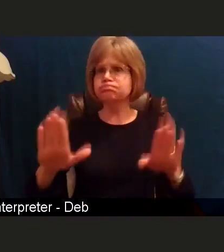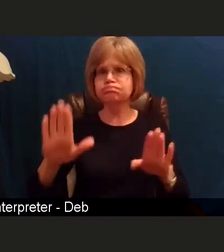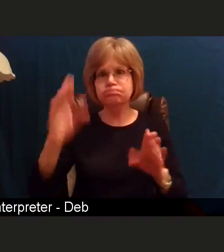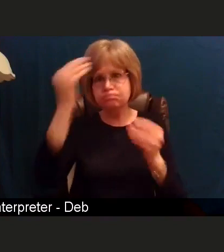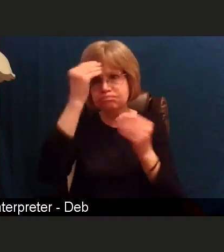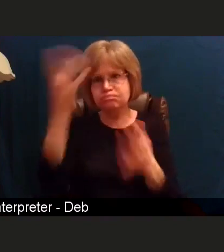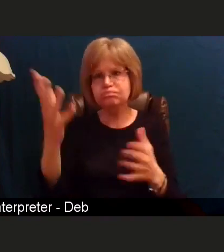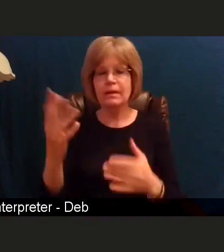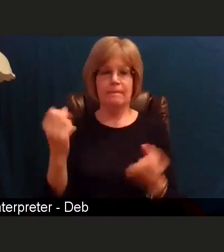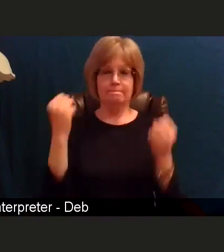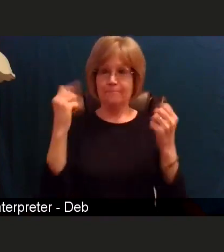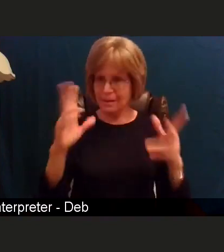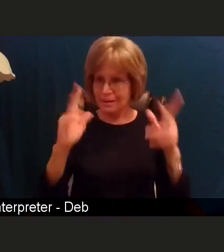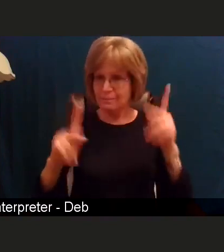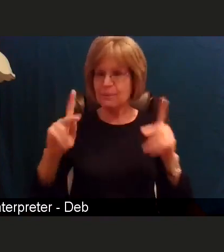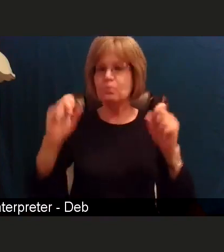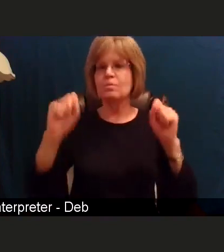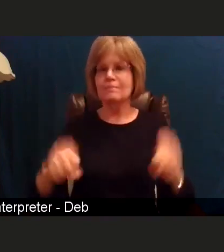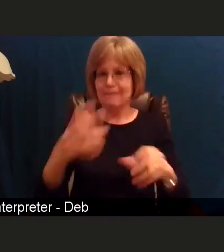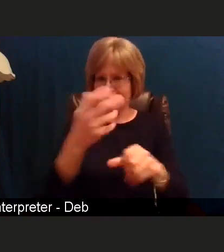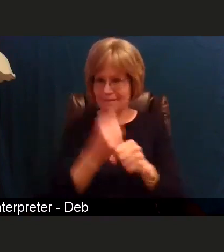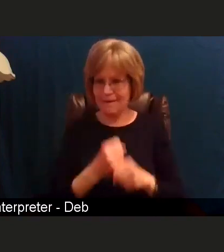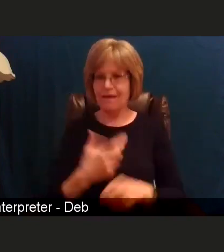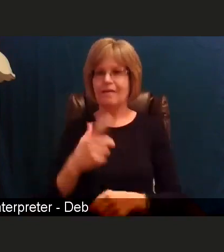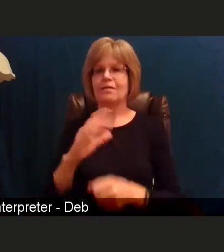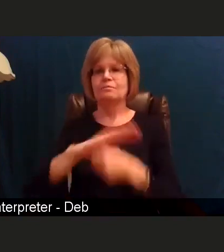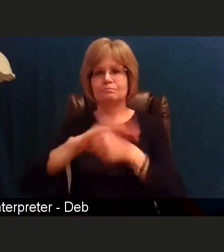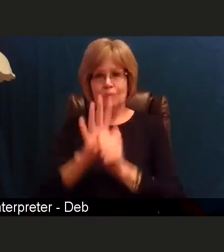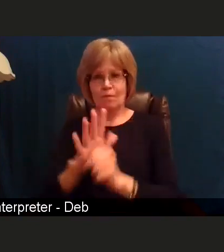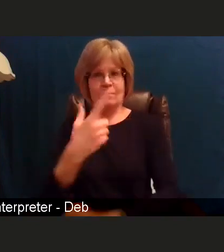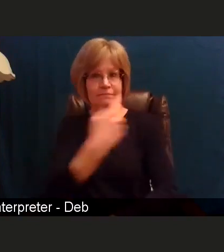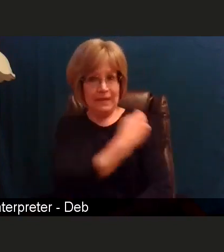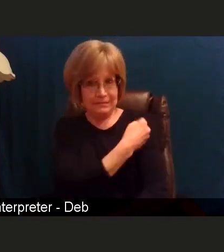eligible for the COVID-19 vaccine, be able to